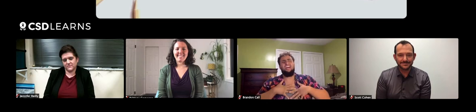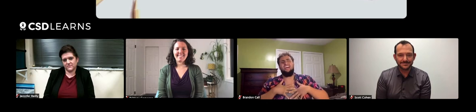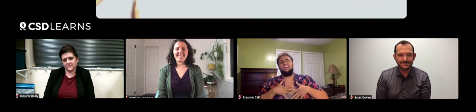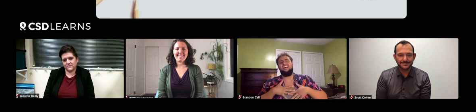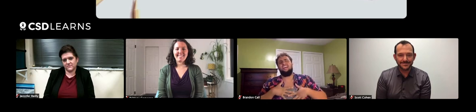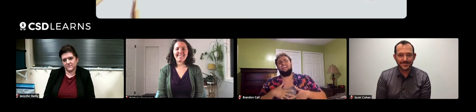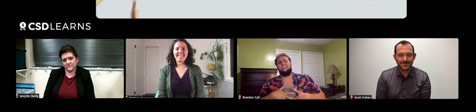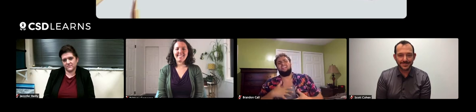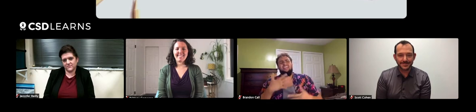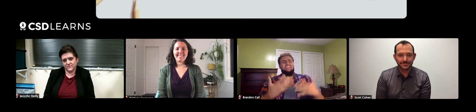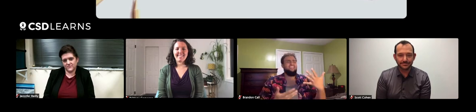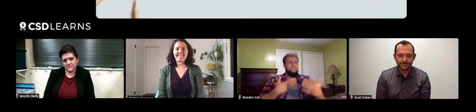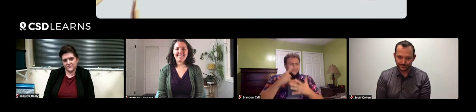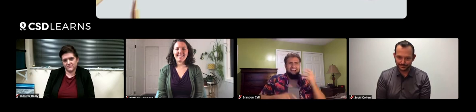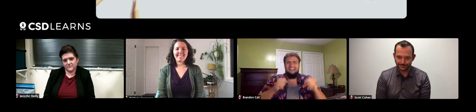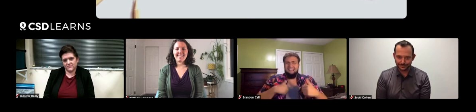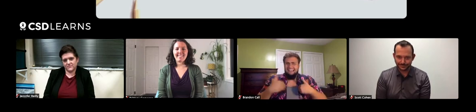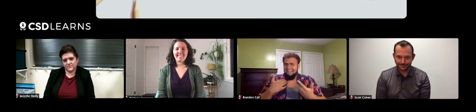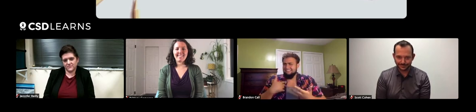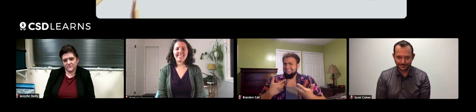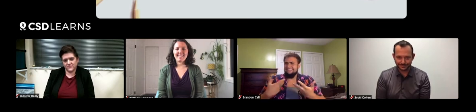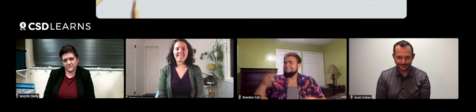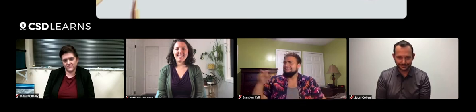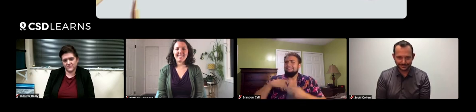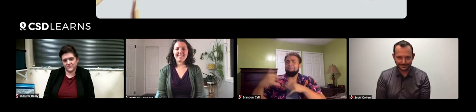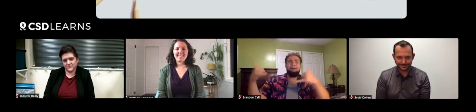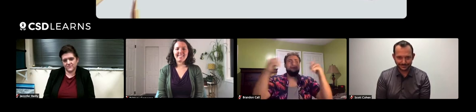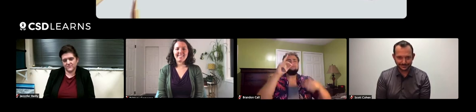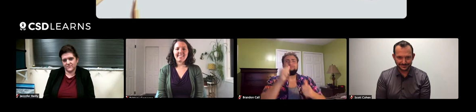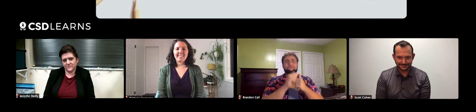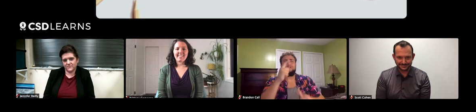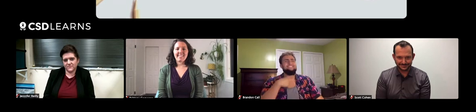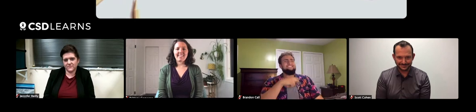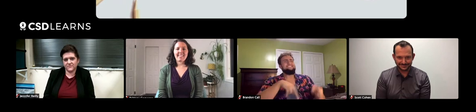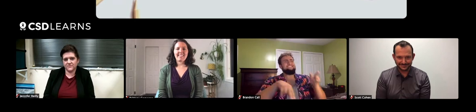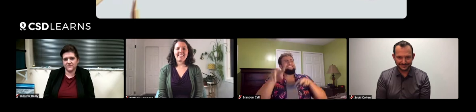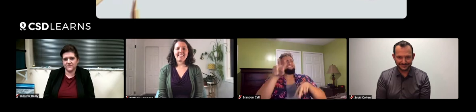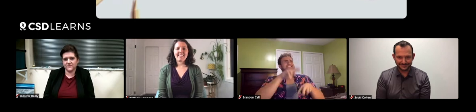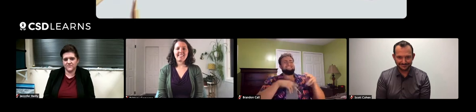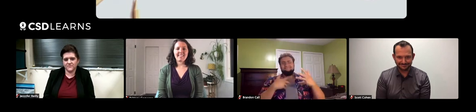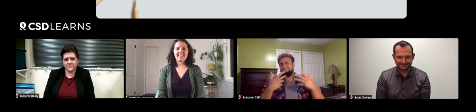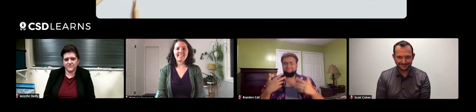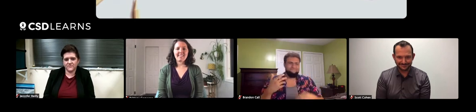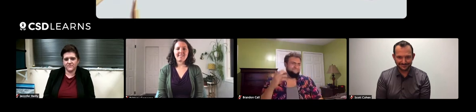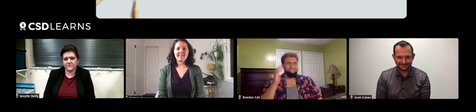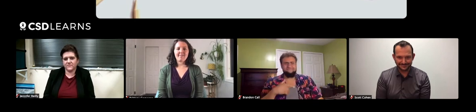I was devastated. I didn't know what else I could have. I saw kids in the neighborhood playing with their dogs and wanted to be like them.